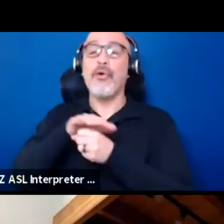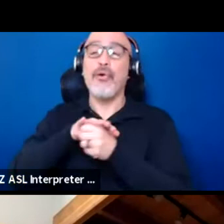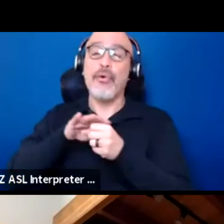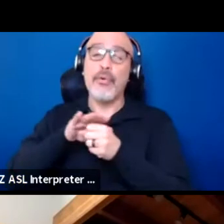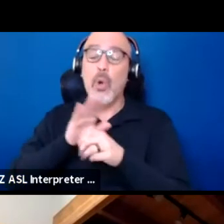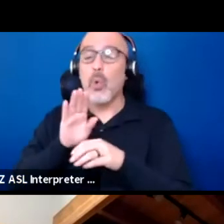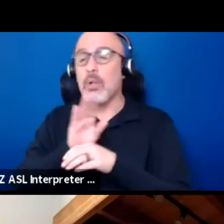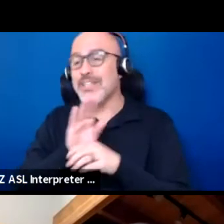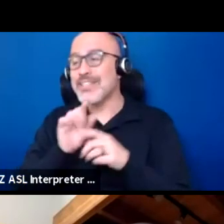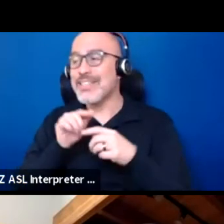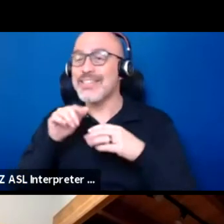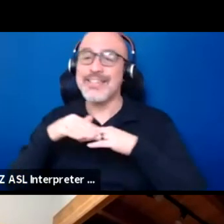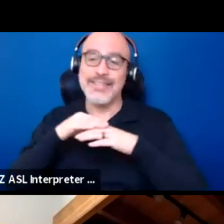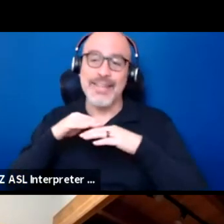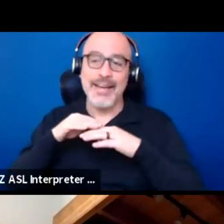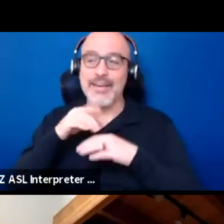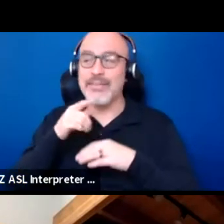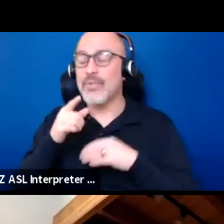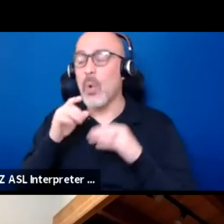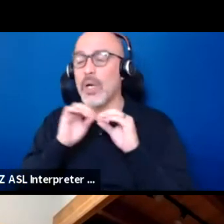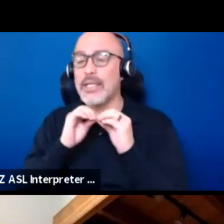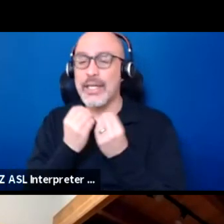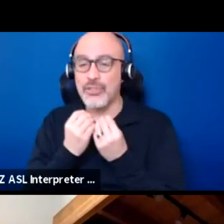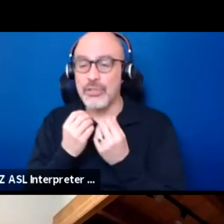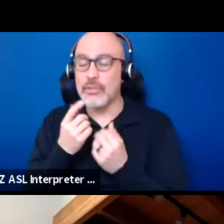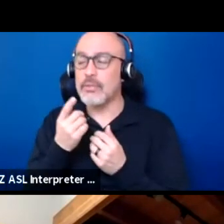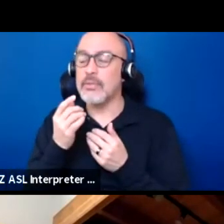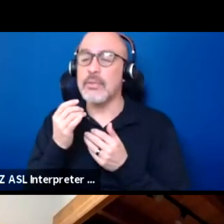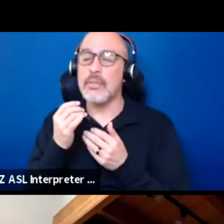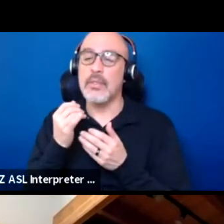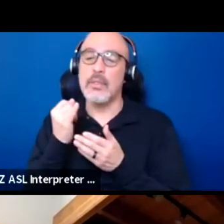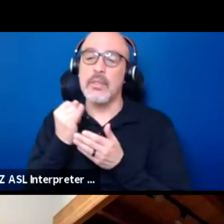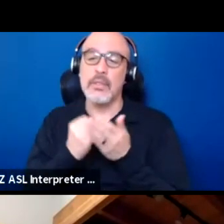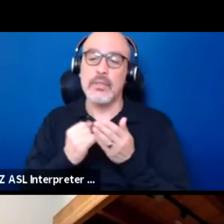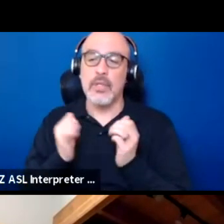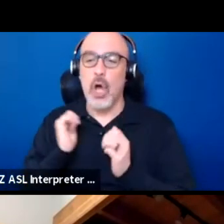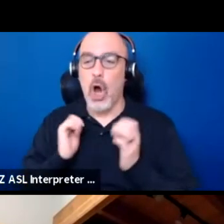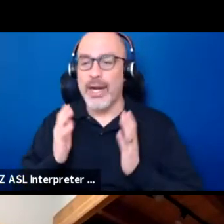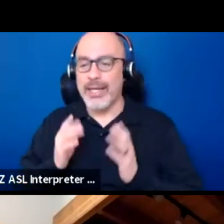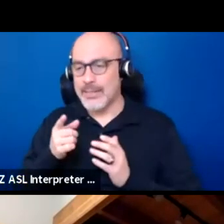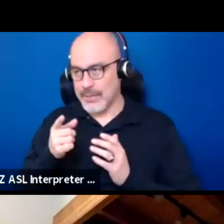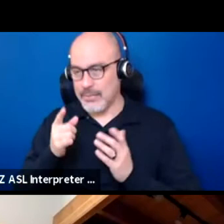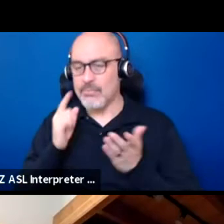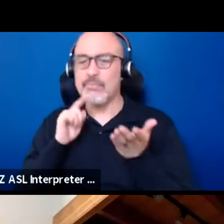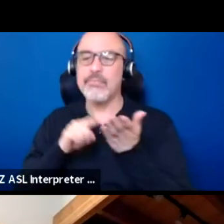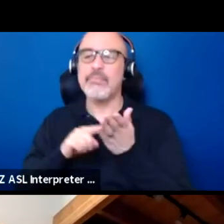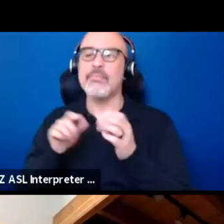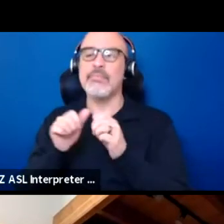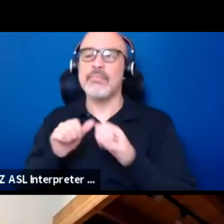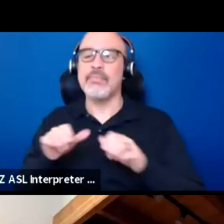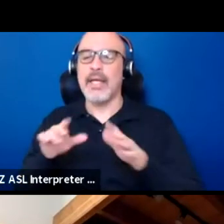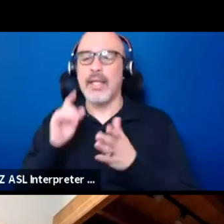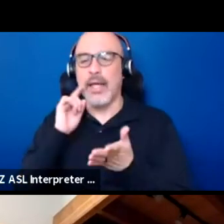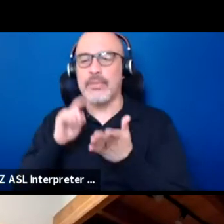native businesses and organizations and artists, you can check out our land acknowledgement page on the Seattle Rep website.